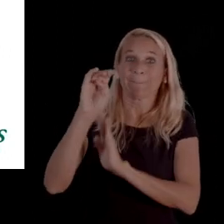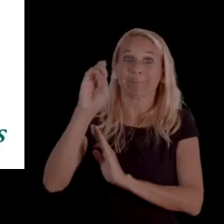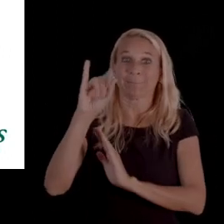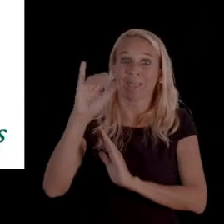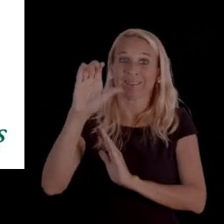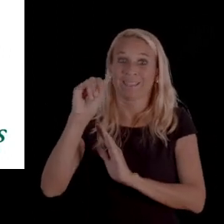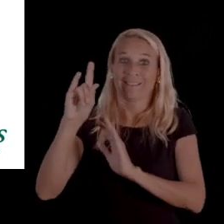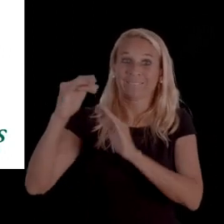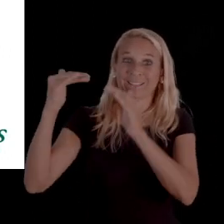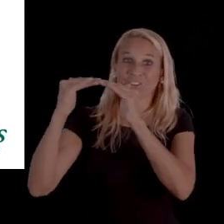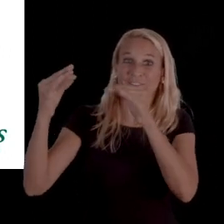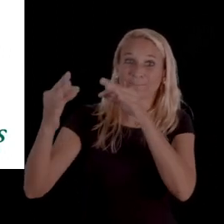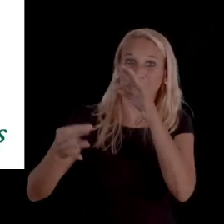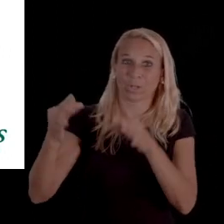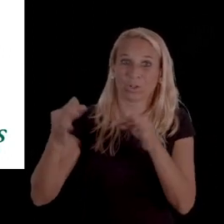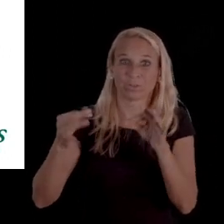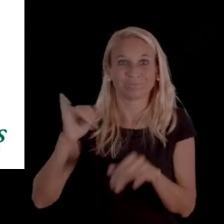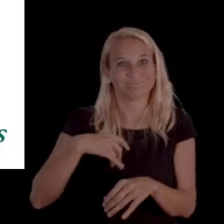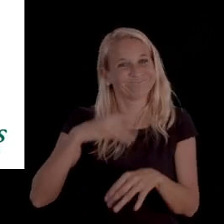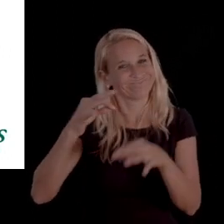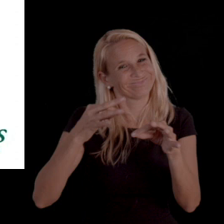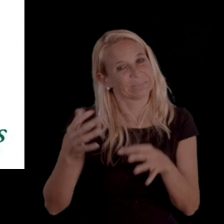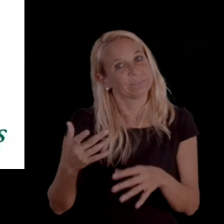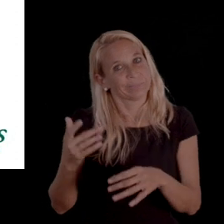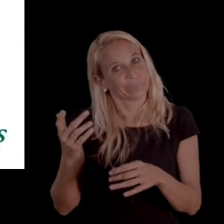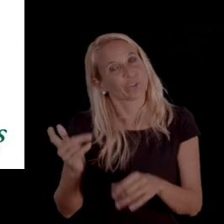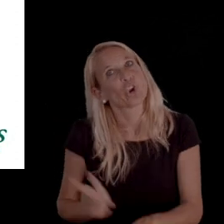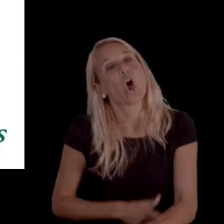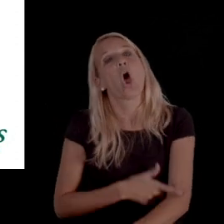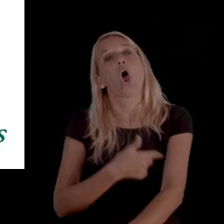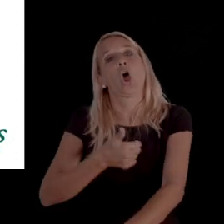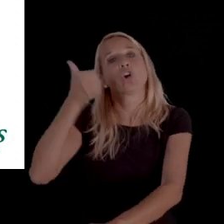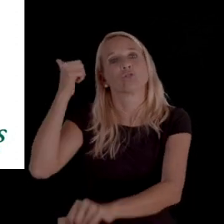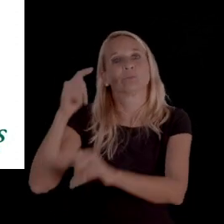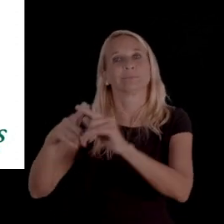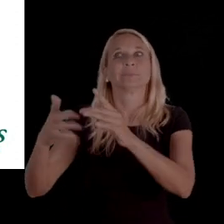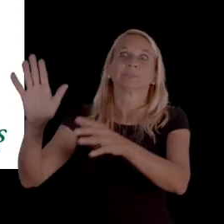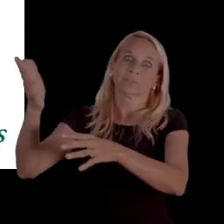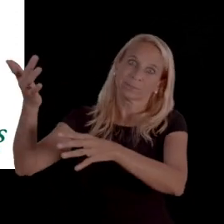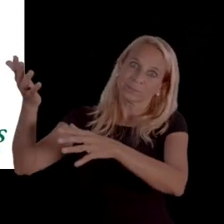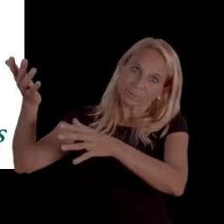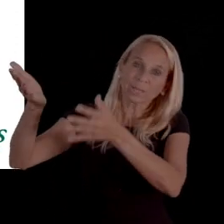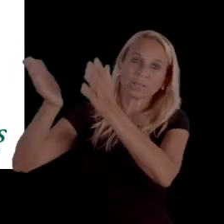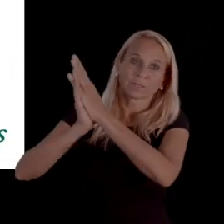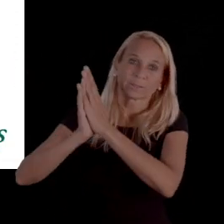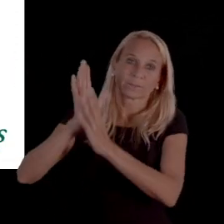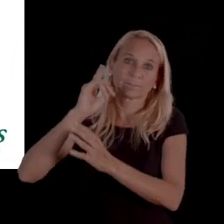For a state Medicaid fair hearing, as I mentioned, you have an even longer timeframe to request an appeal